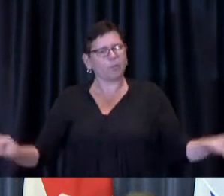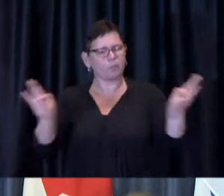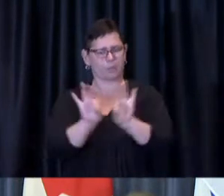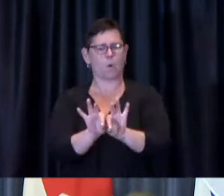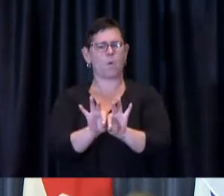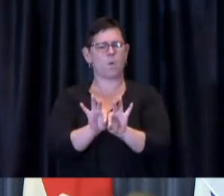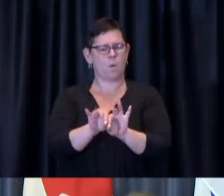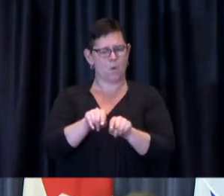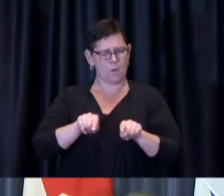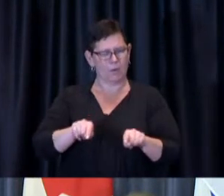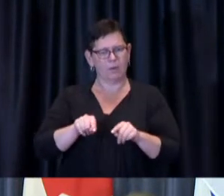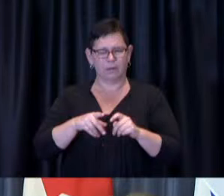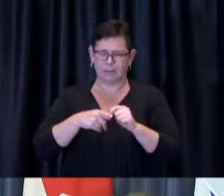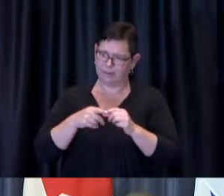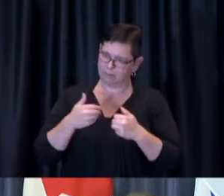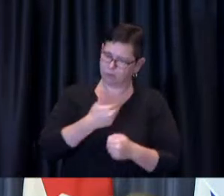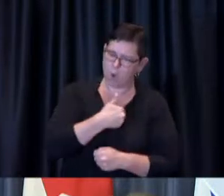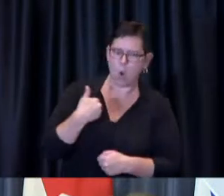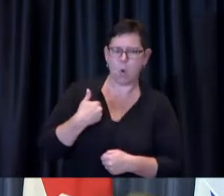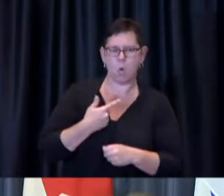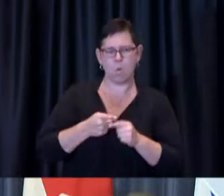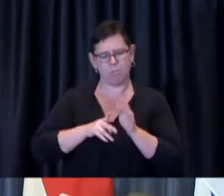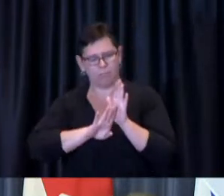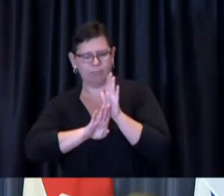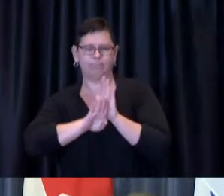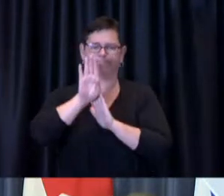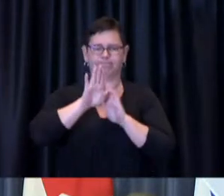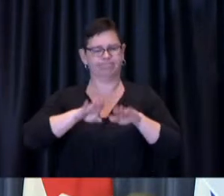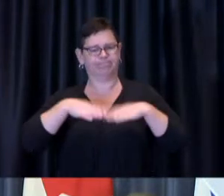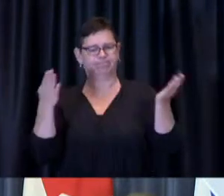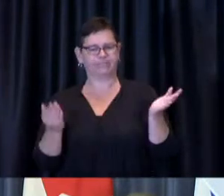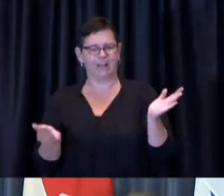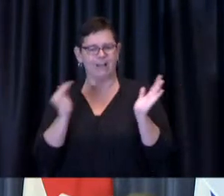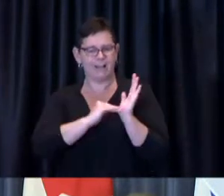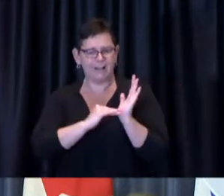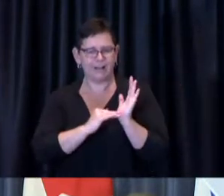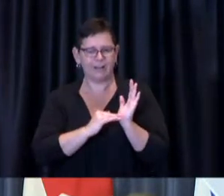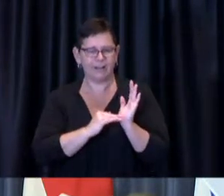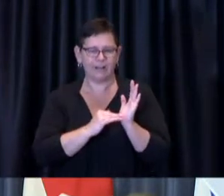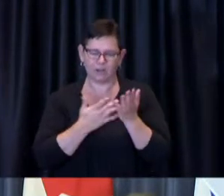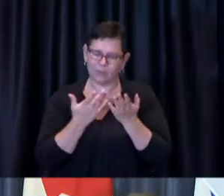and to us having a successful restart for our economy as we go forward.